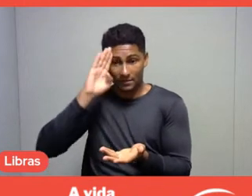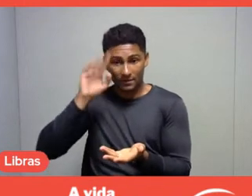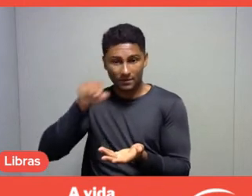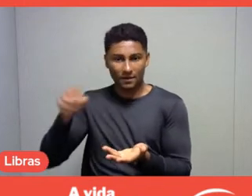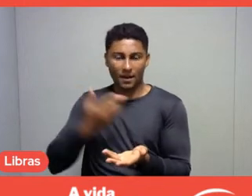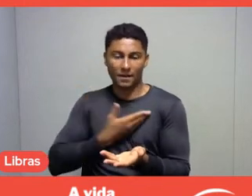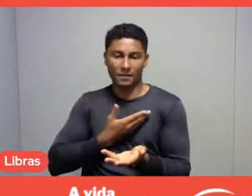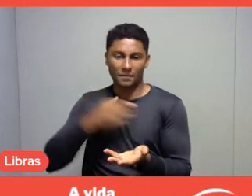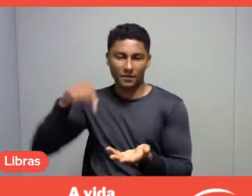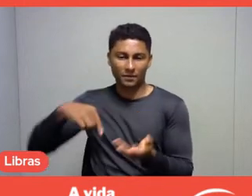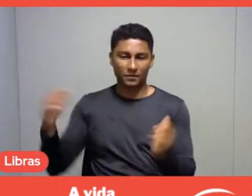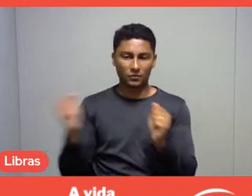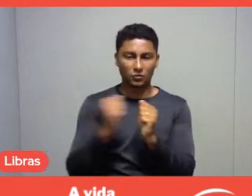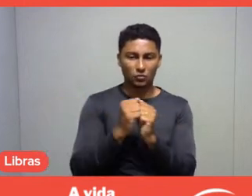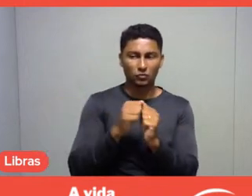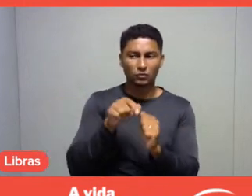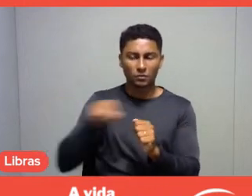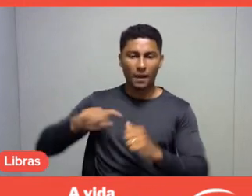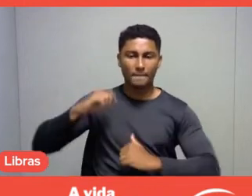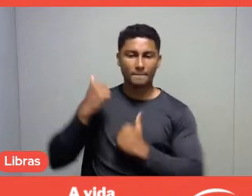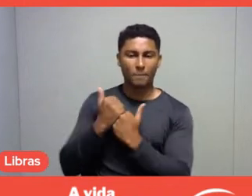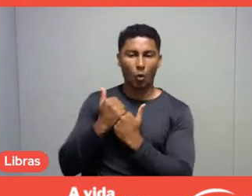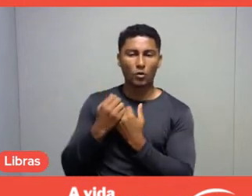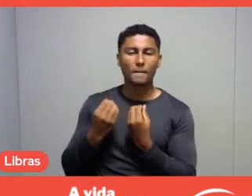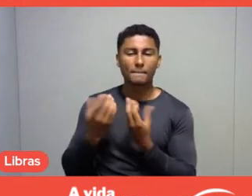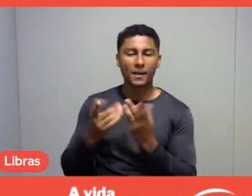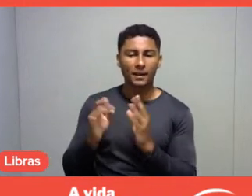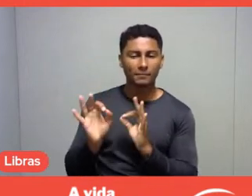the people who are giving us support for this livestream to happen.